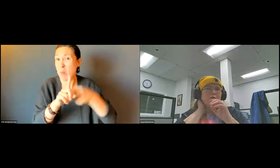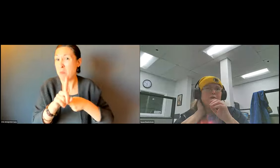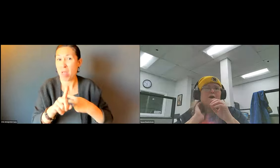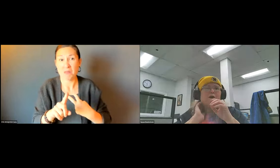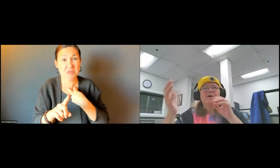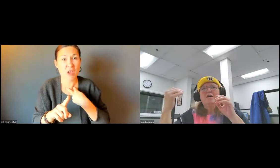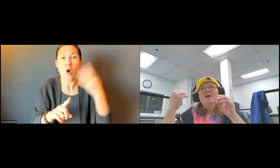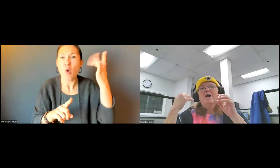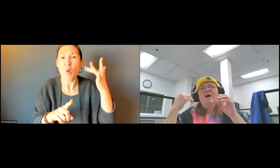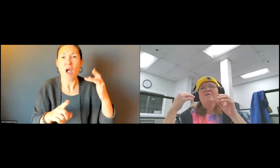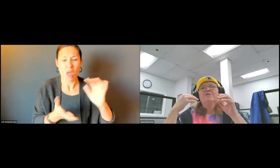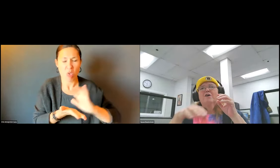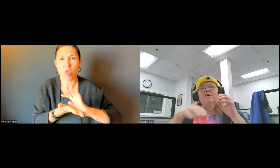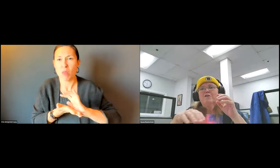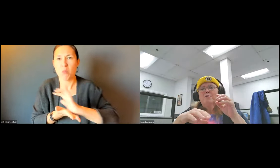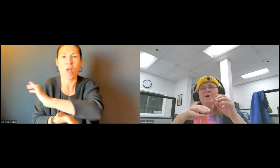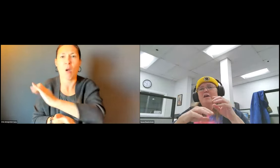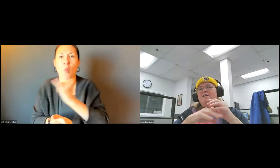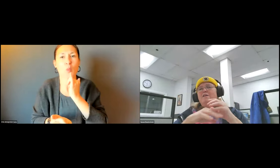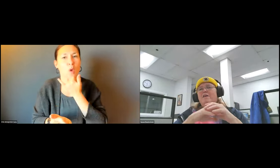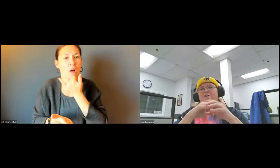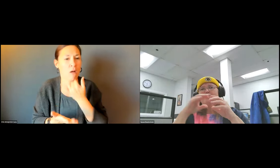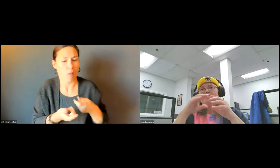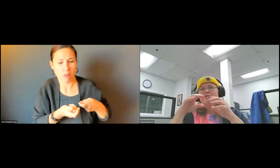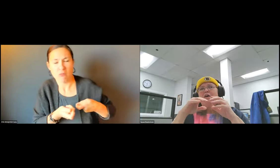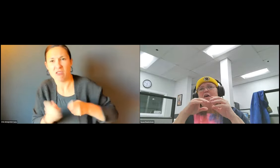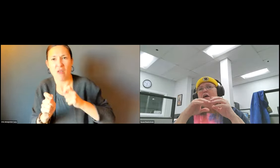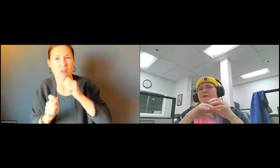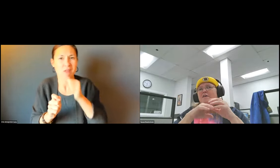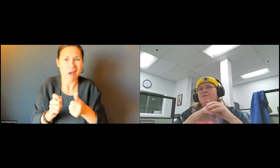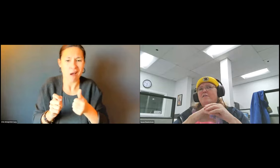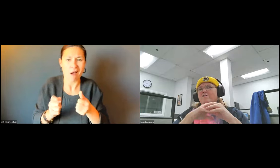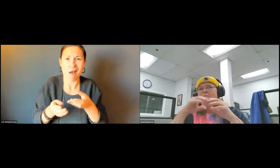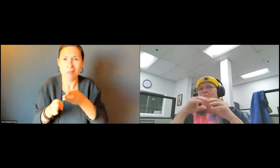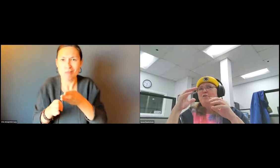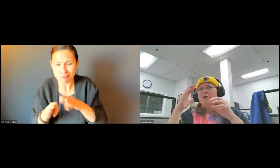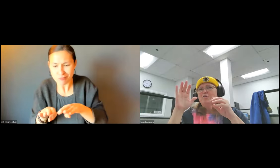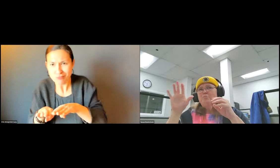BASICALLY STUCK FOR UP TO -- A MONTH OR MORE BECAUSE OF THE WAY THE PLOWING AND THE SHOVELLING